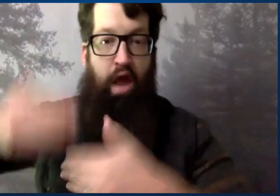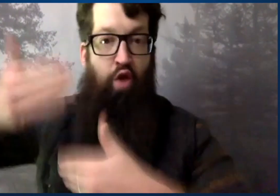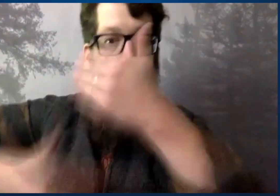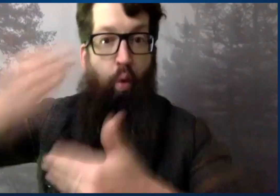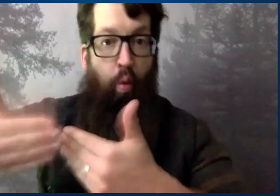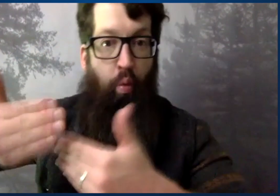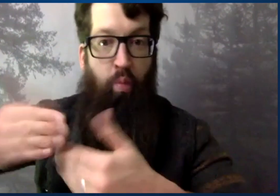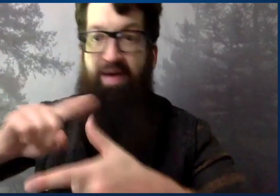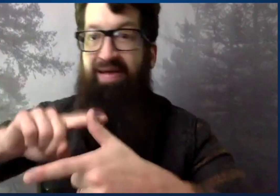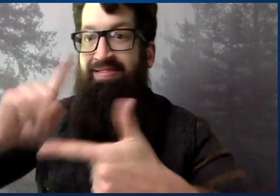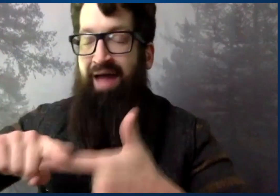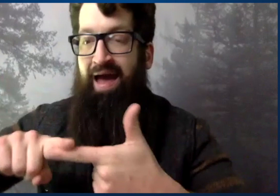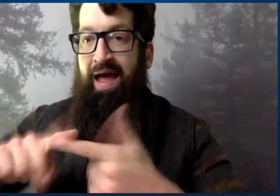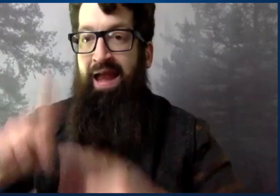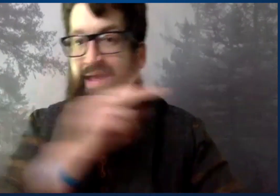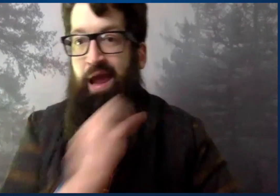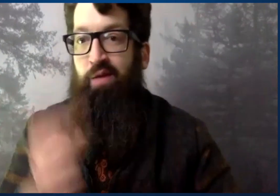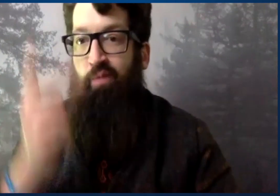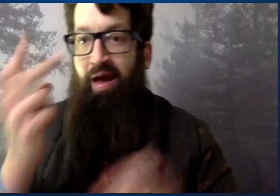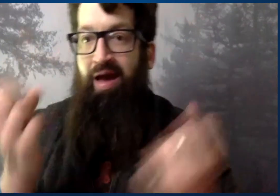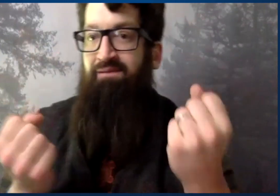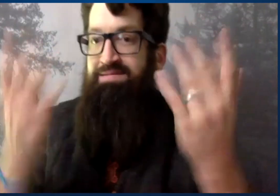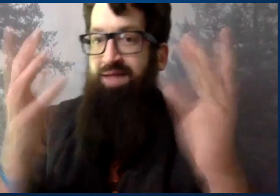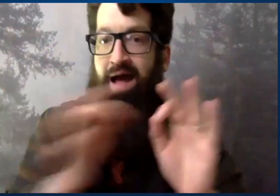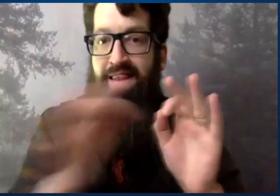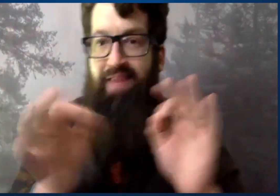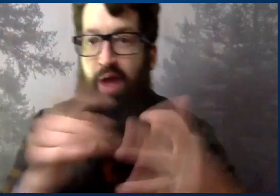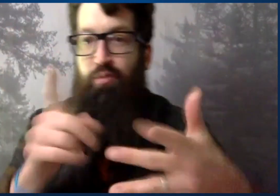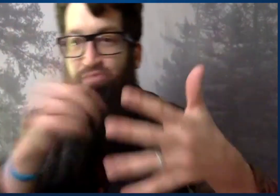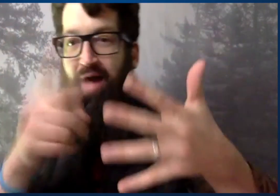If the engine can't continue, then